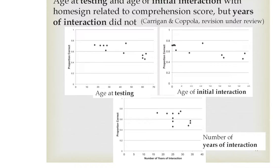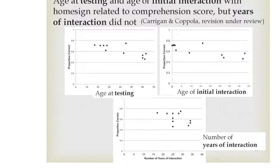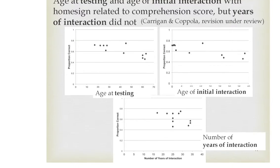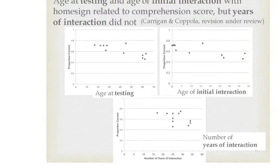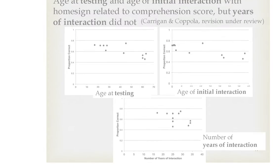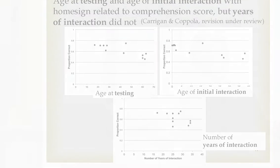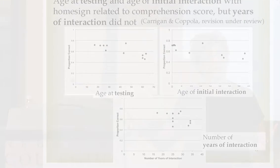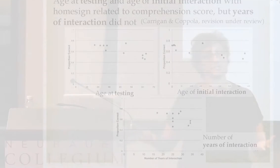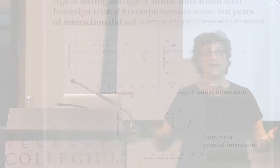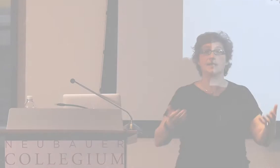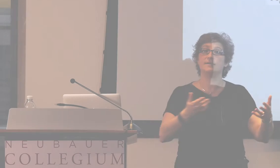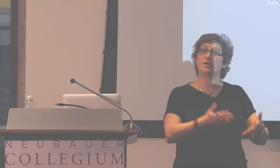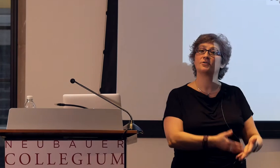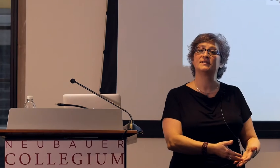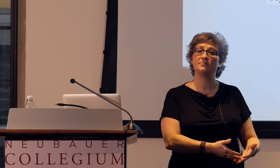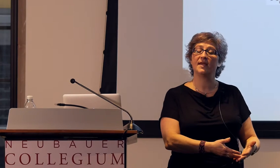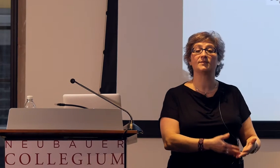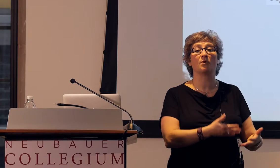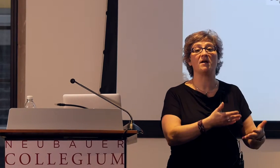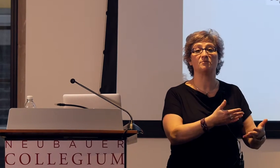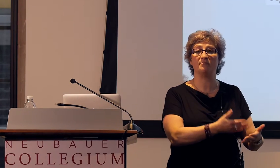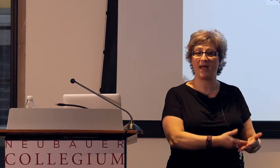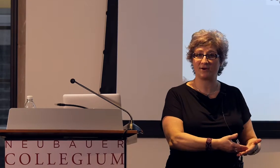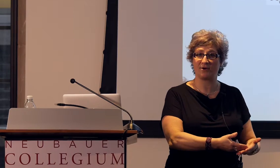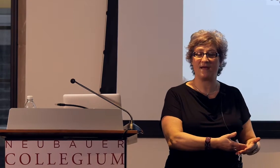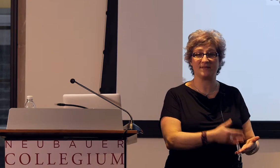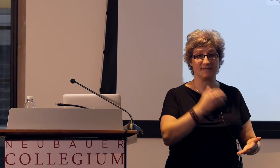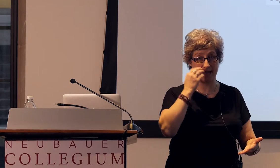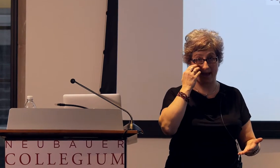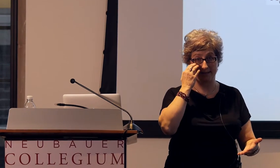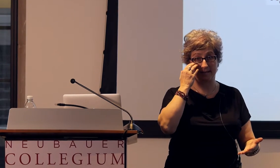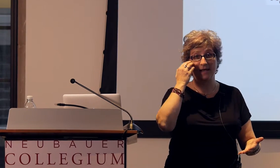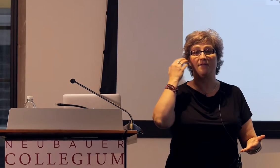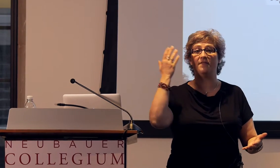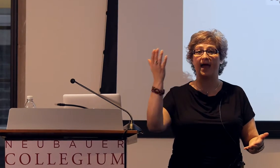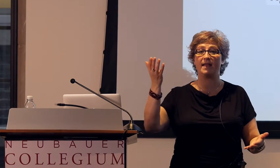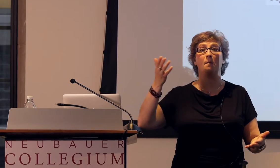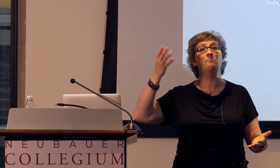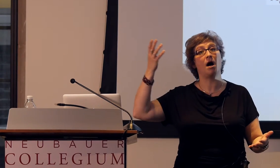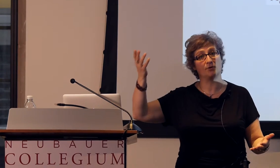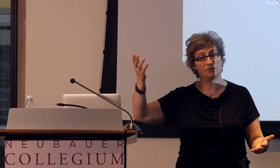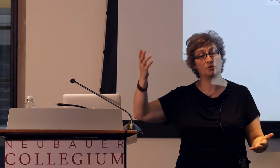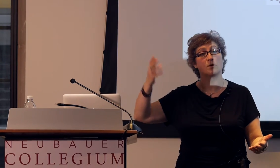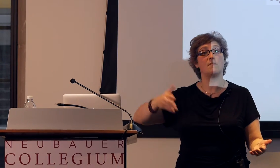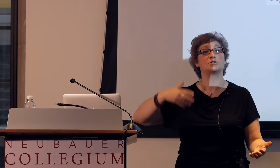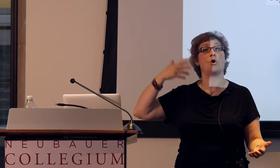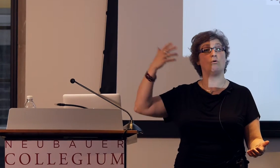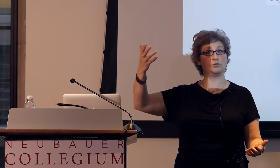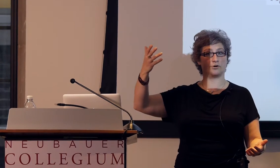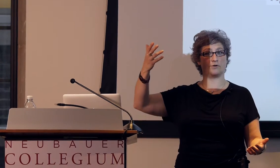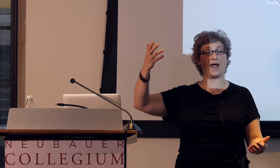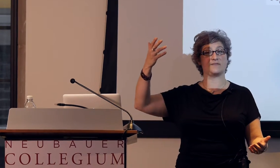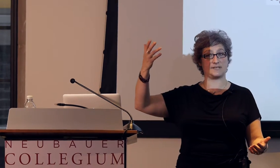on average, younger siblings were much better at this task than mothers who are much older at the time